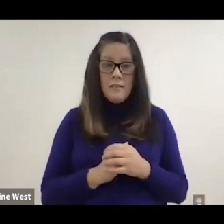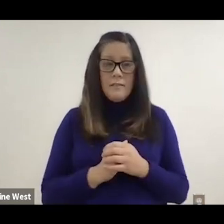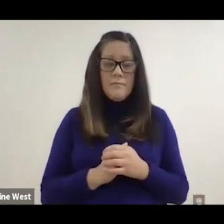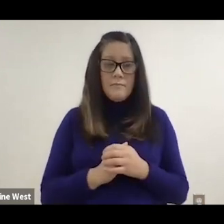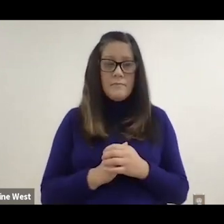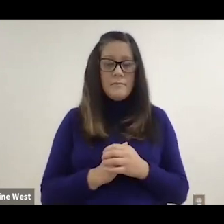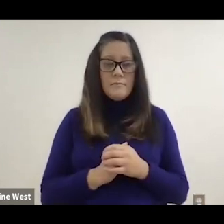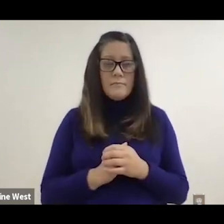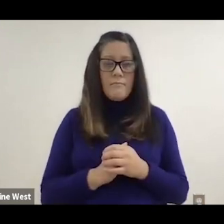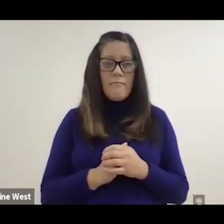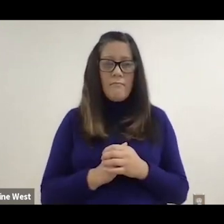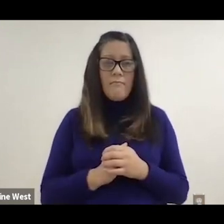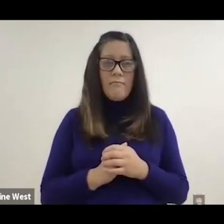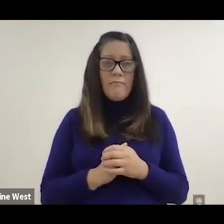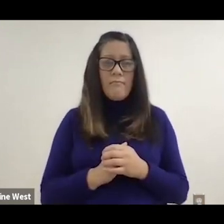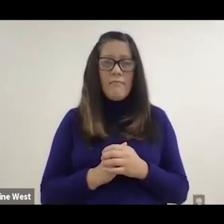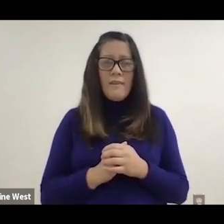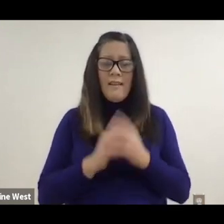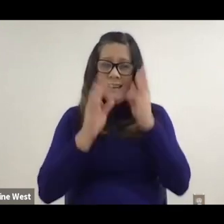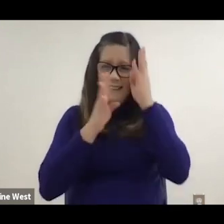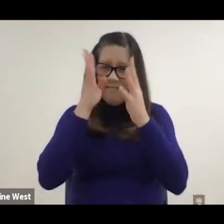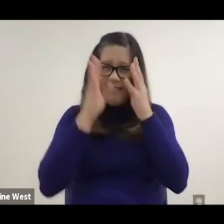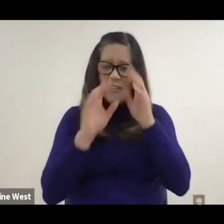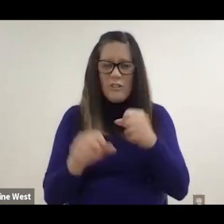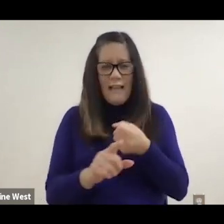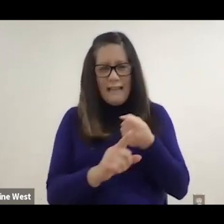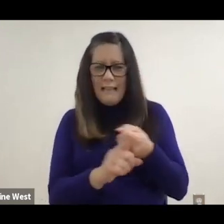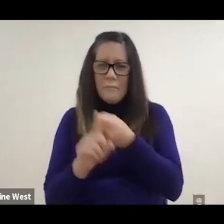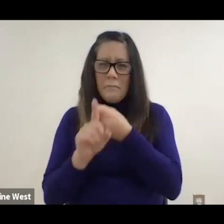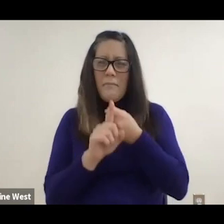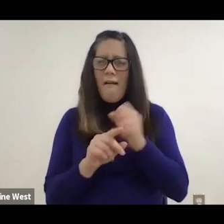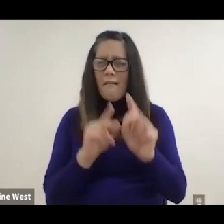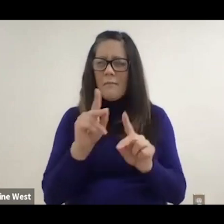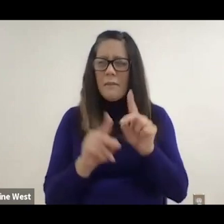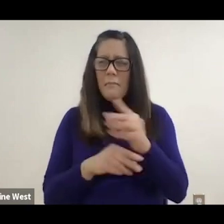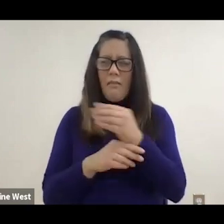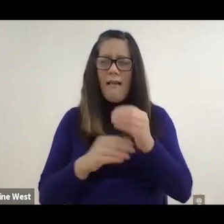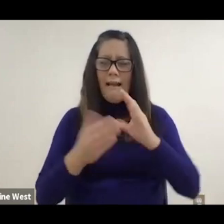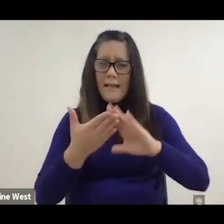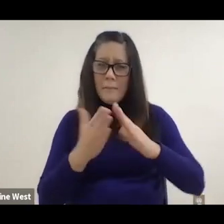And, uh, like there's a social impacts of invention as well, right?